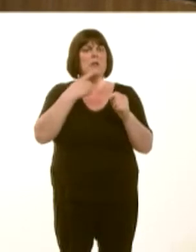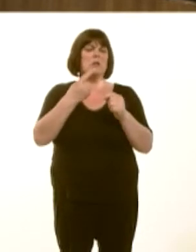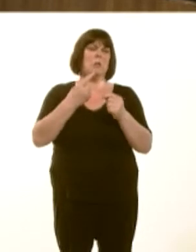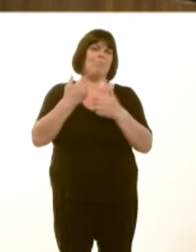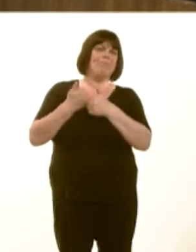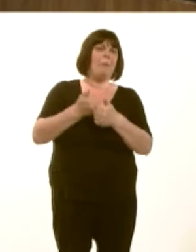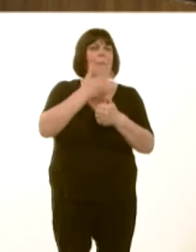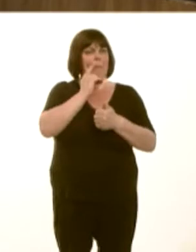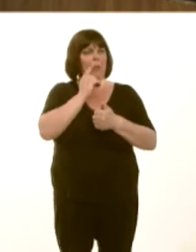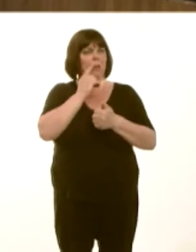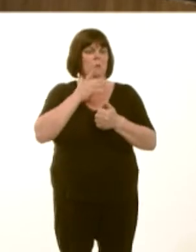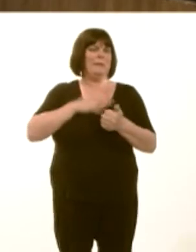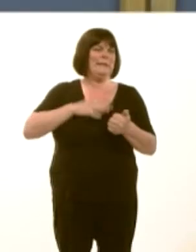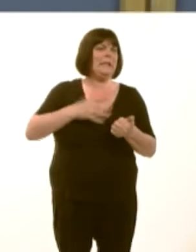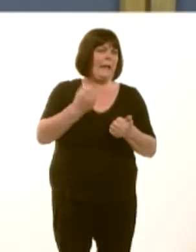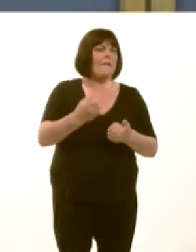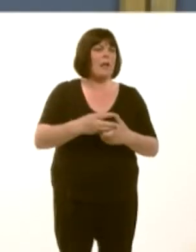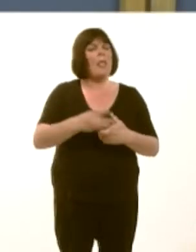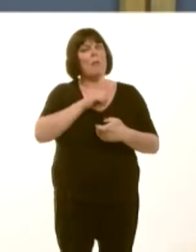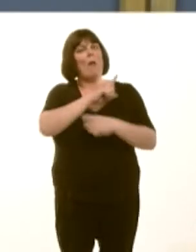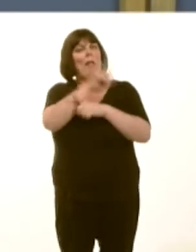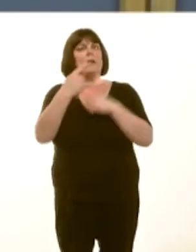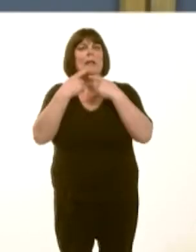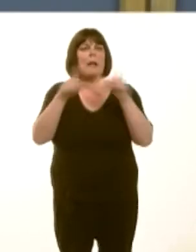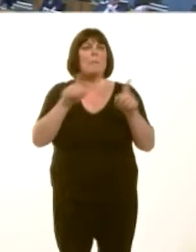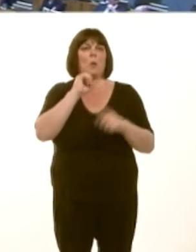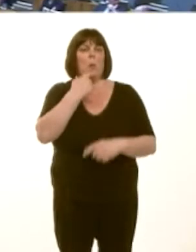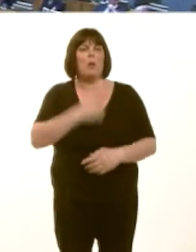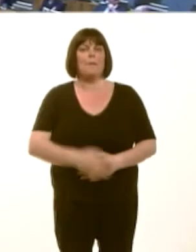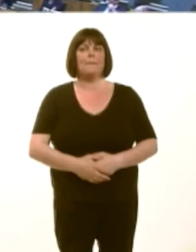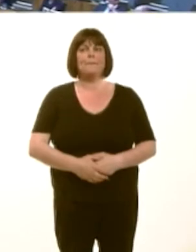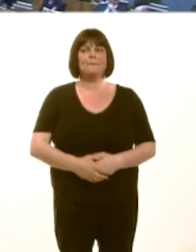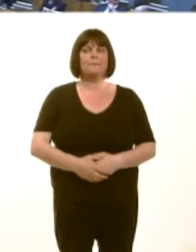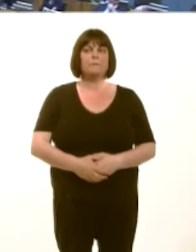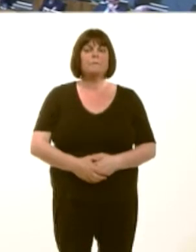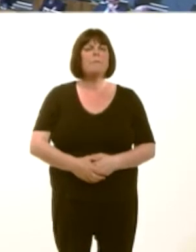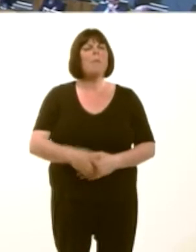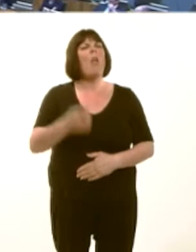Peter Black: I think this has been pre-empted a bit by the Ministerís statement.